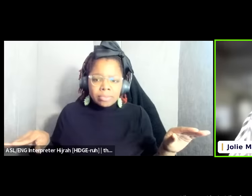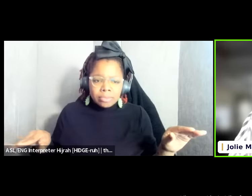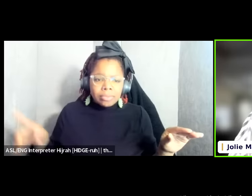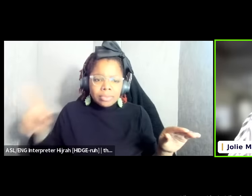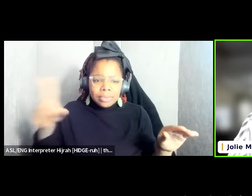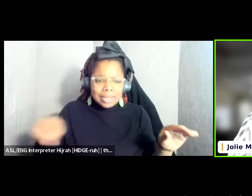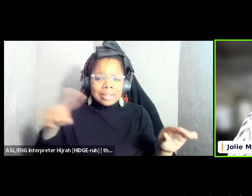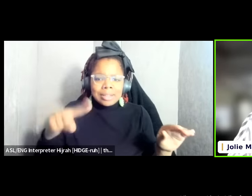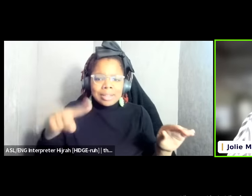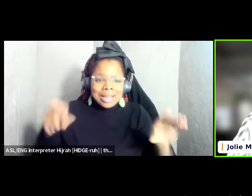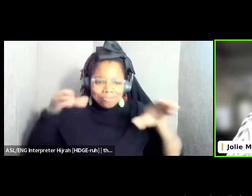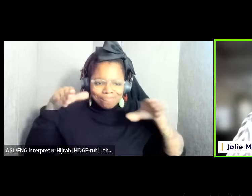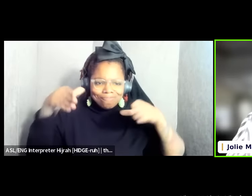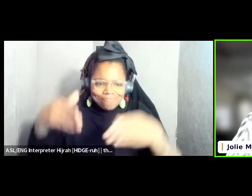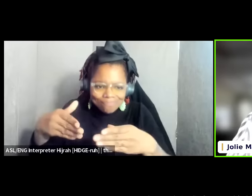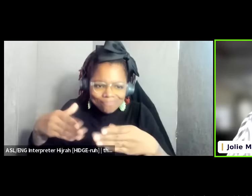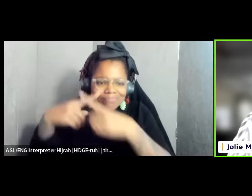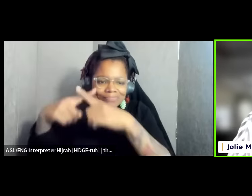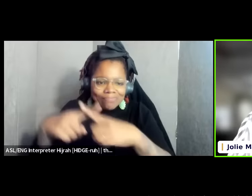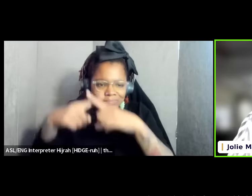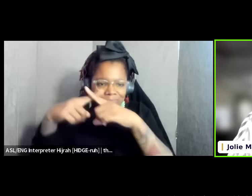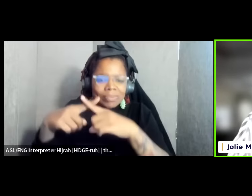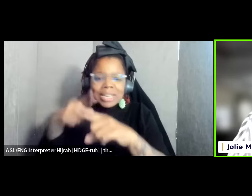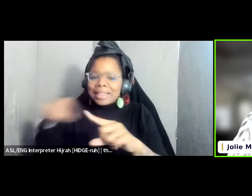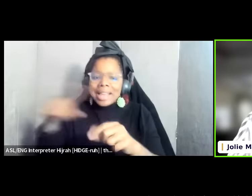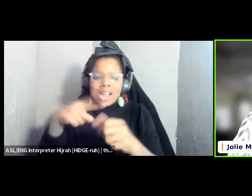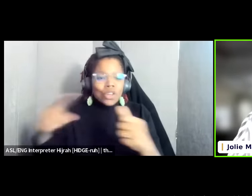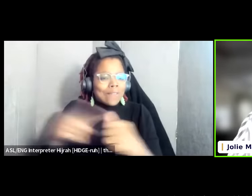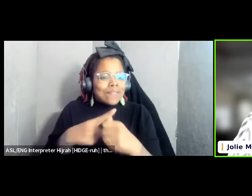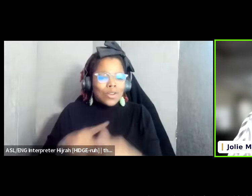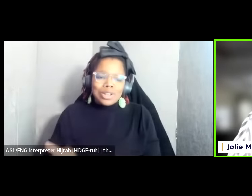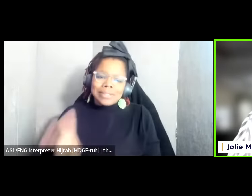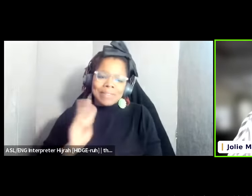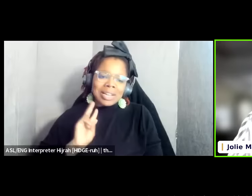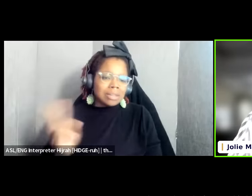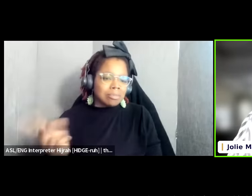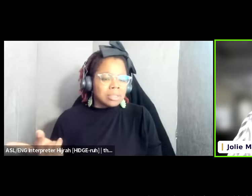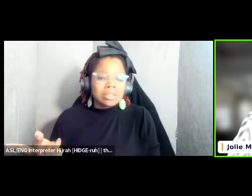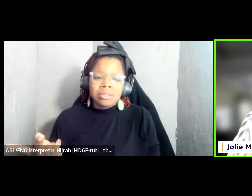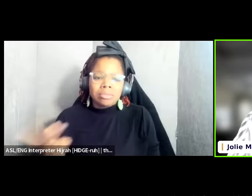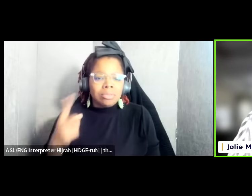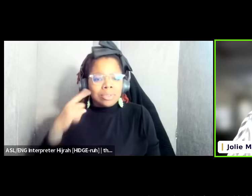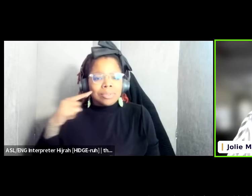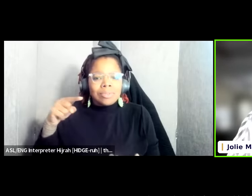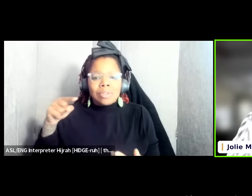What makes this conflict so special is women and children are in the firing line. Women are the first victims of the insecurity of these crises and this war that has been imposed on us for over 25 years.